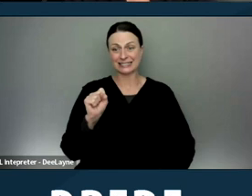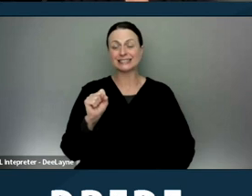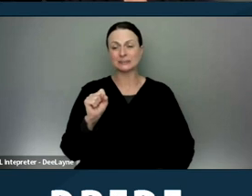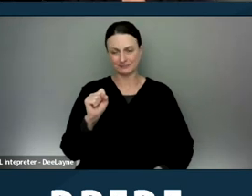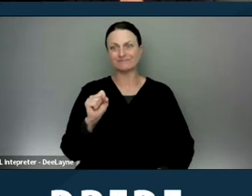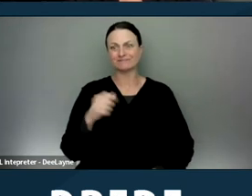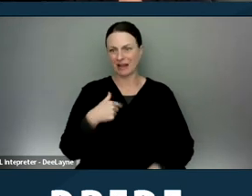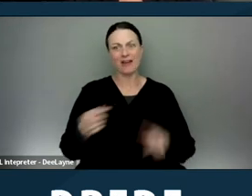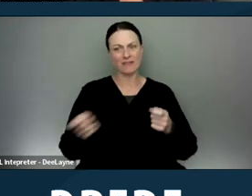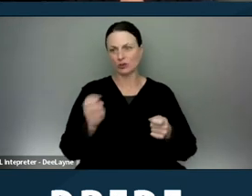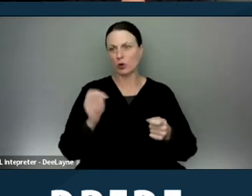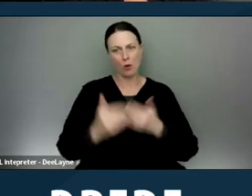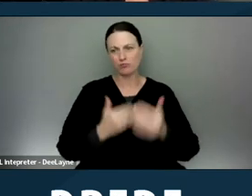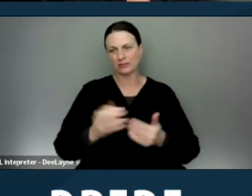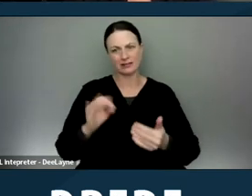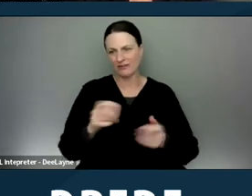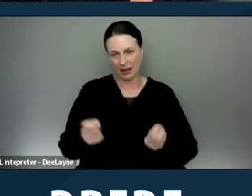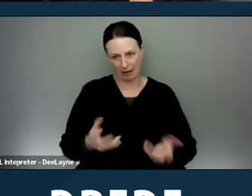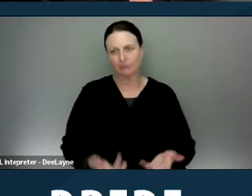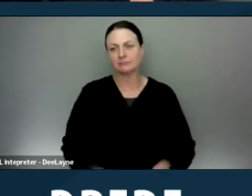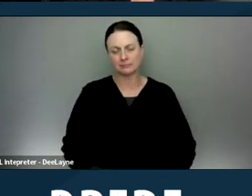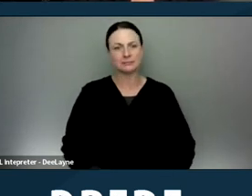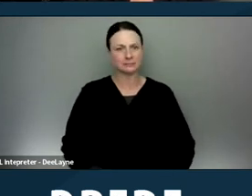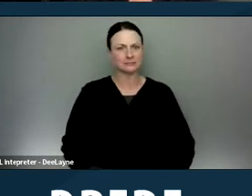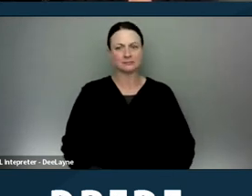or are in the process of handling over just the last year.